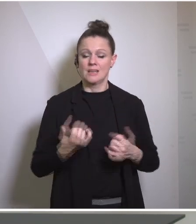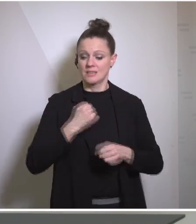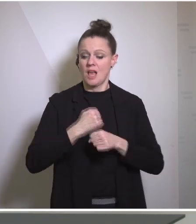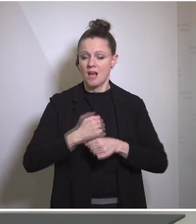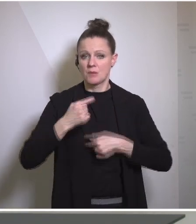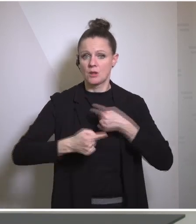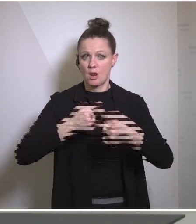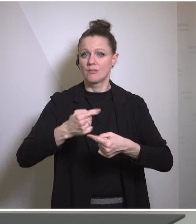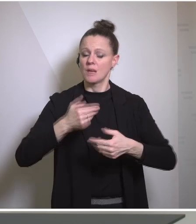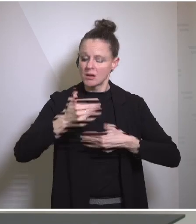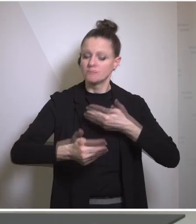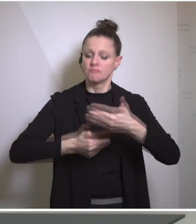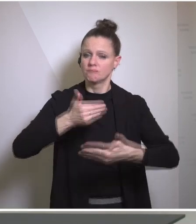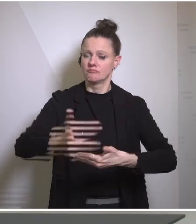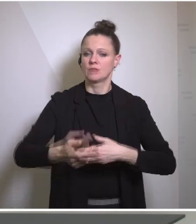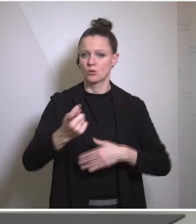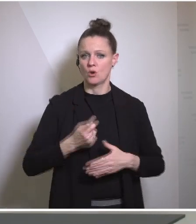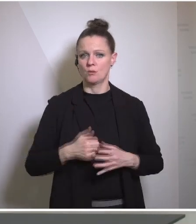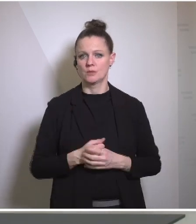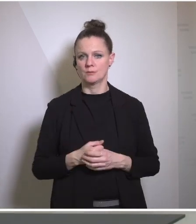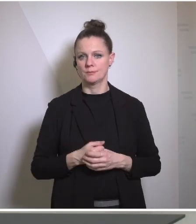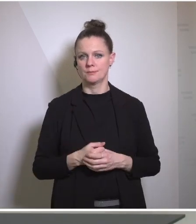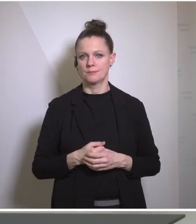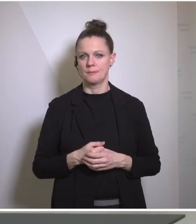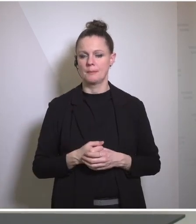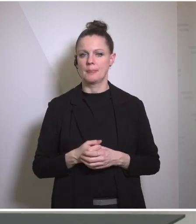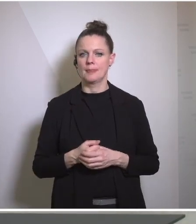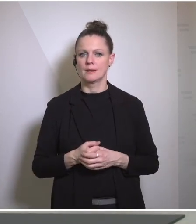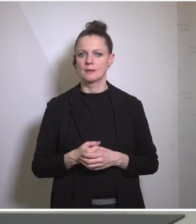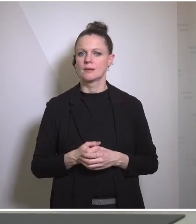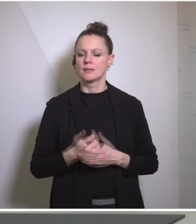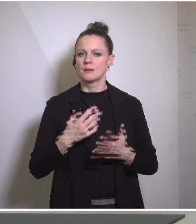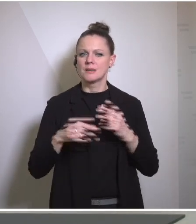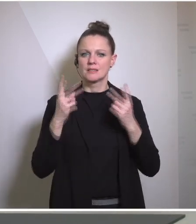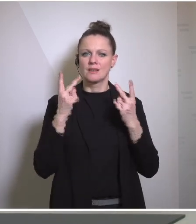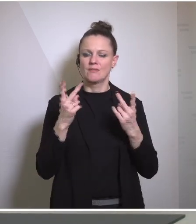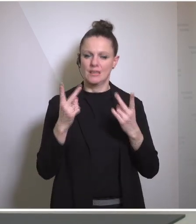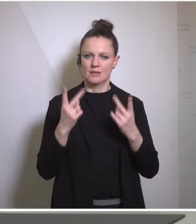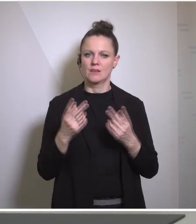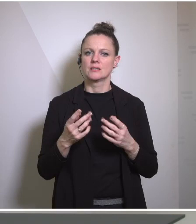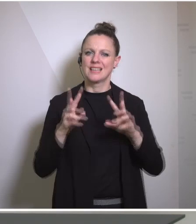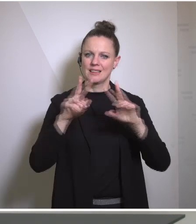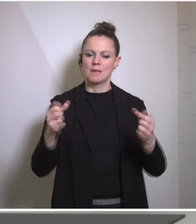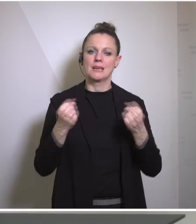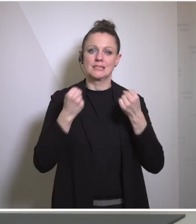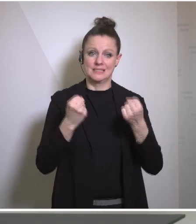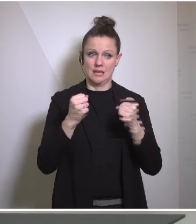that move forward relatedly but separately is the whole question of security in Haiti because moving